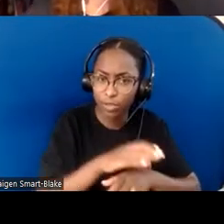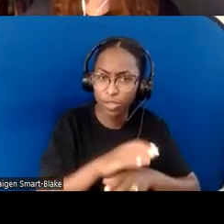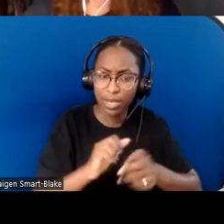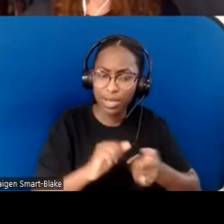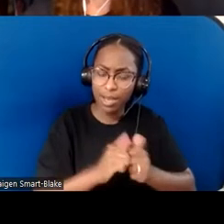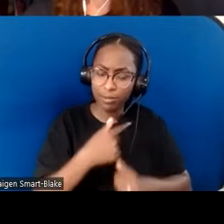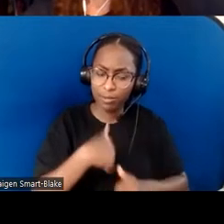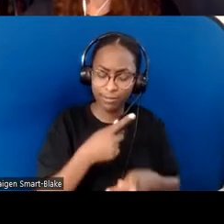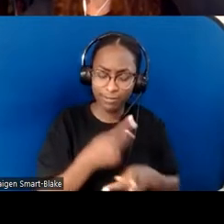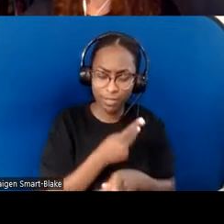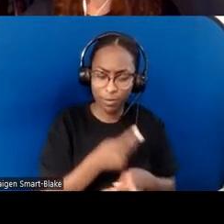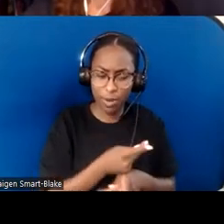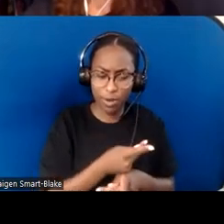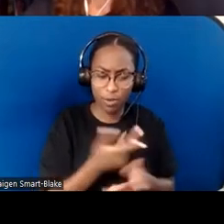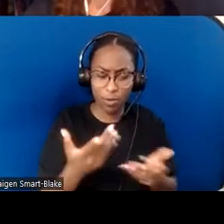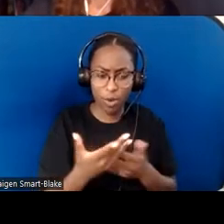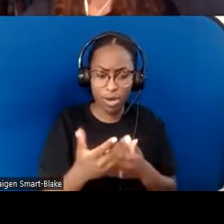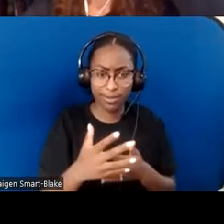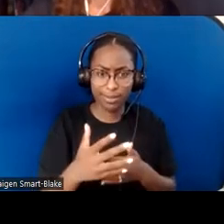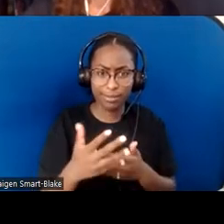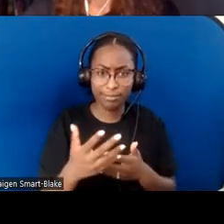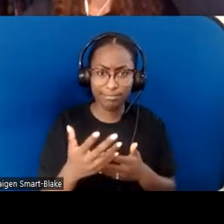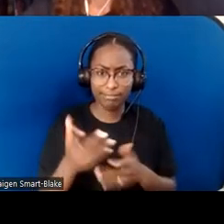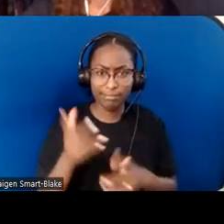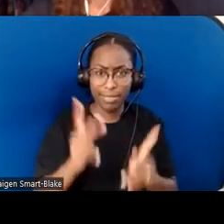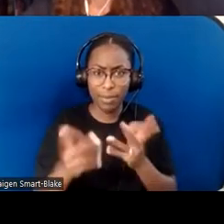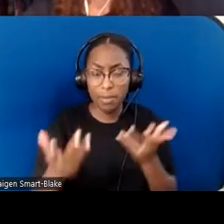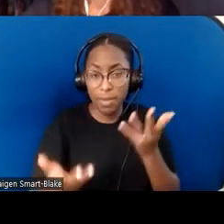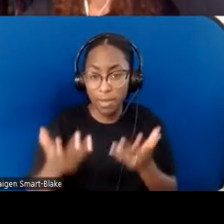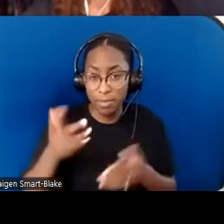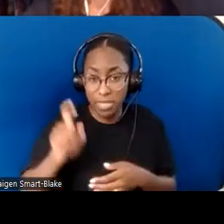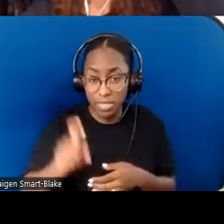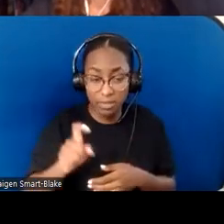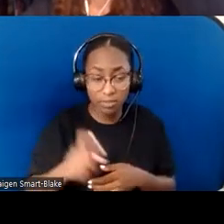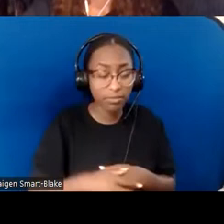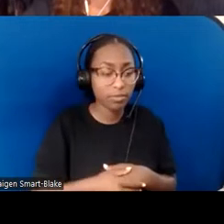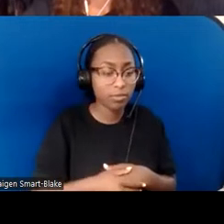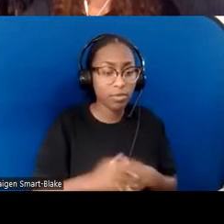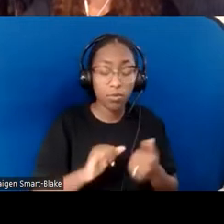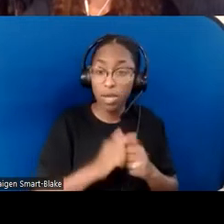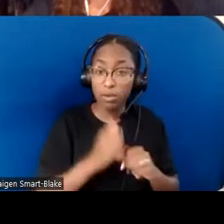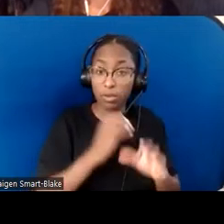we don't make assumptions; we communicate everything. We communicate it from the pulpit, we communicate it on our website, we communicate it